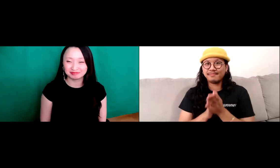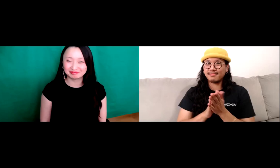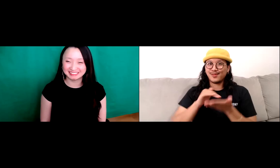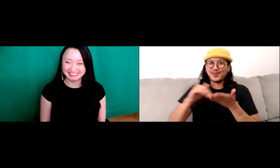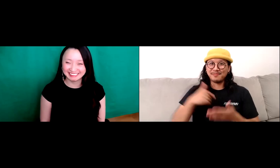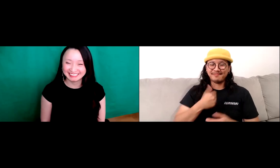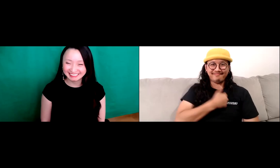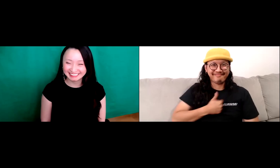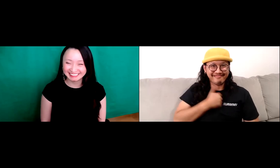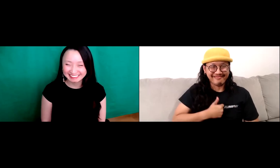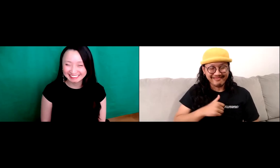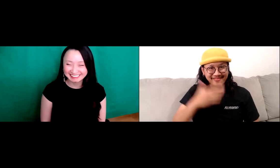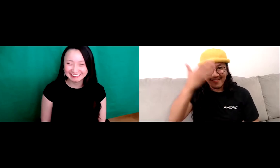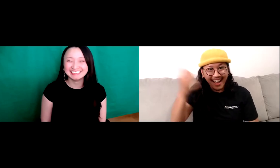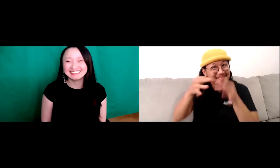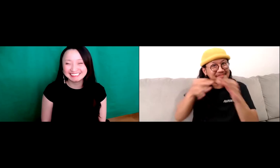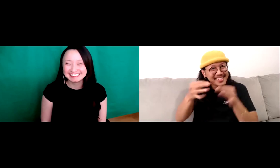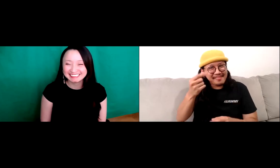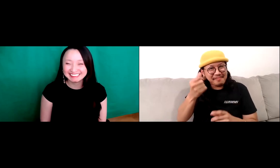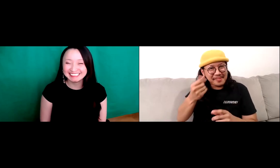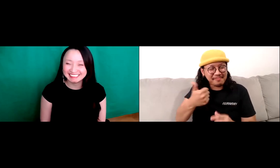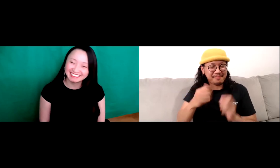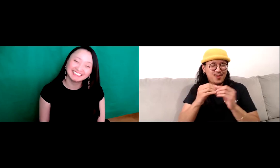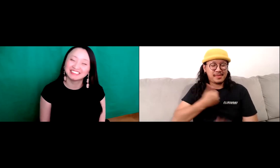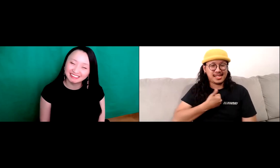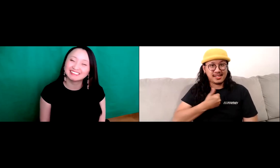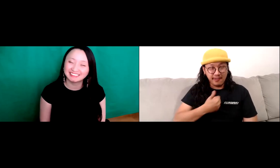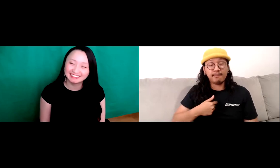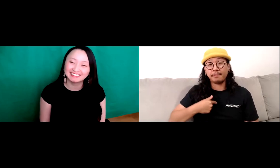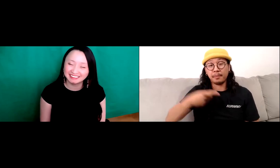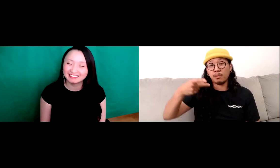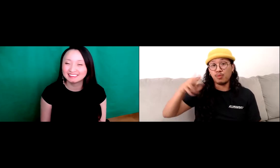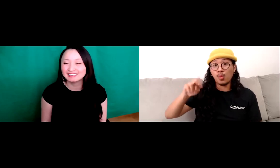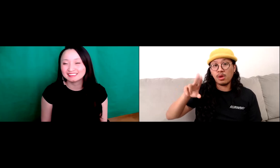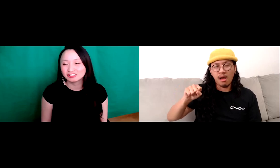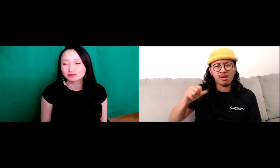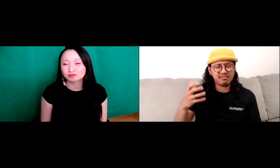All right. Excuse me. Sorry about that, forgot to give a little bit more information about